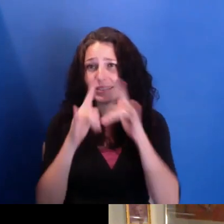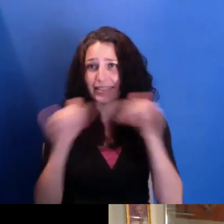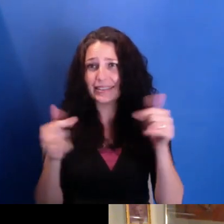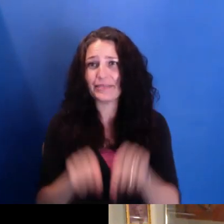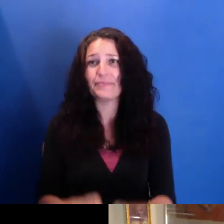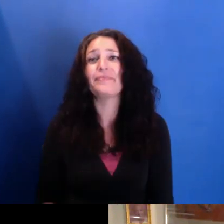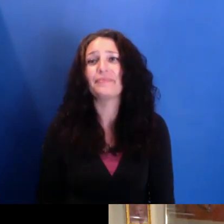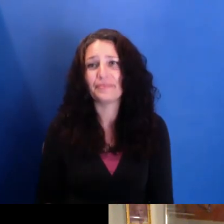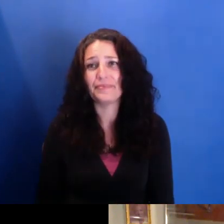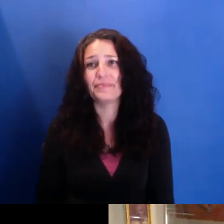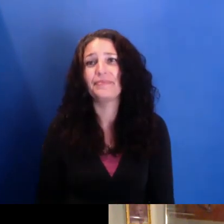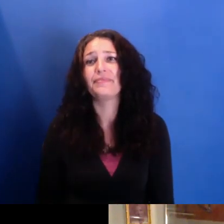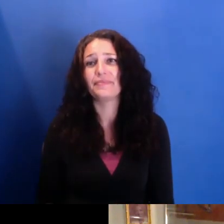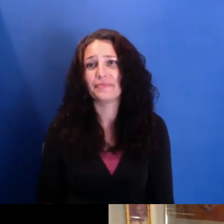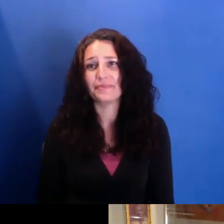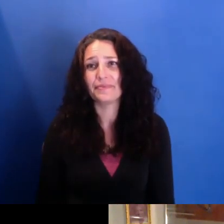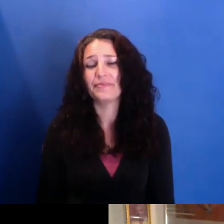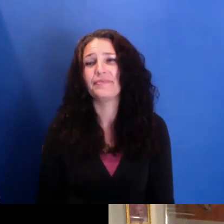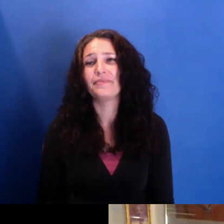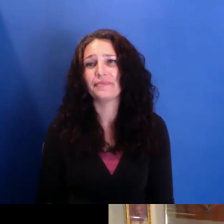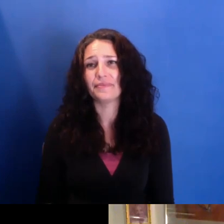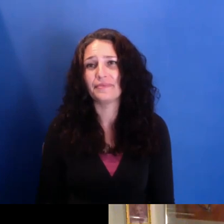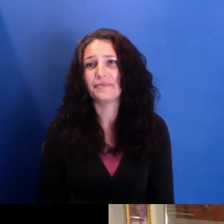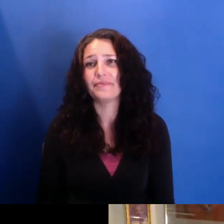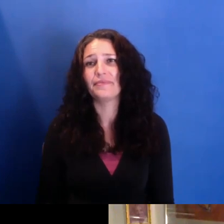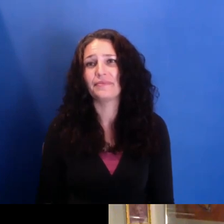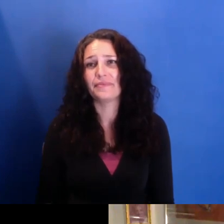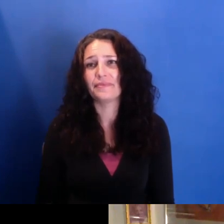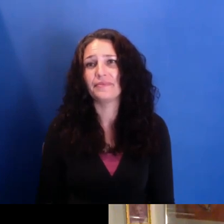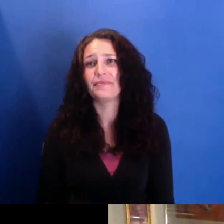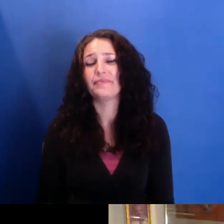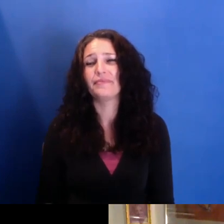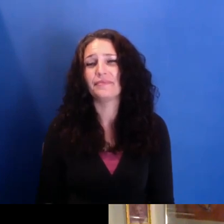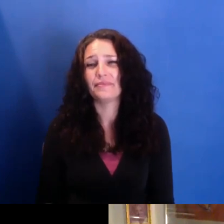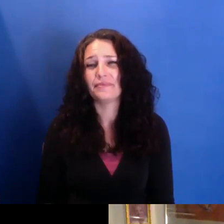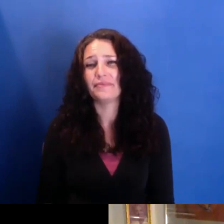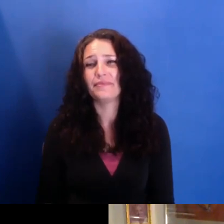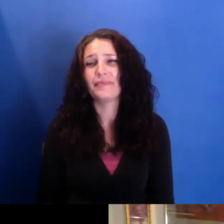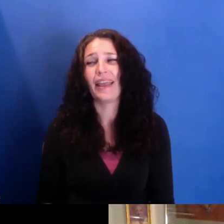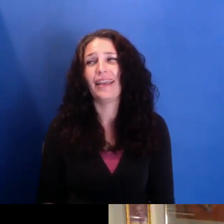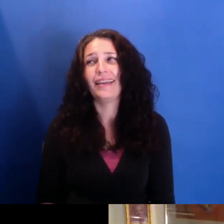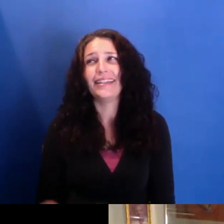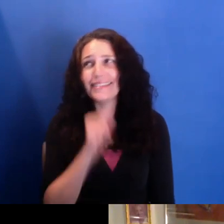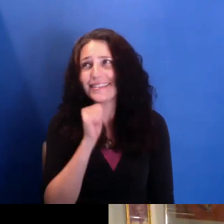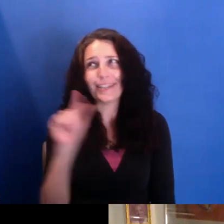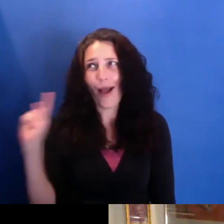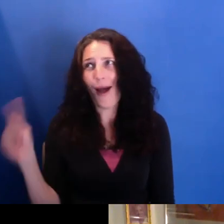And I'm at the place right now where that doesn't necessarily feel good all the time.